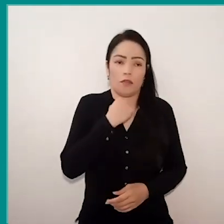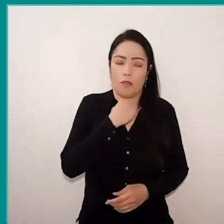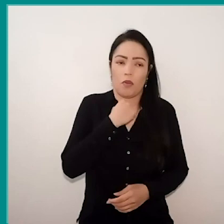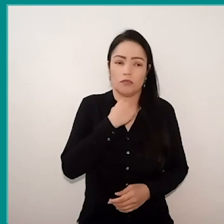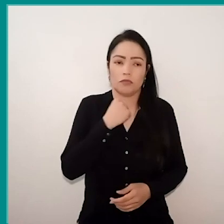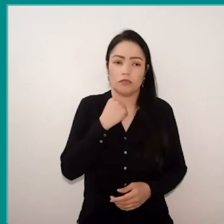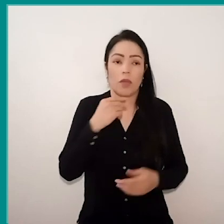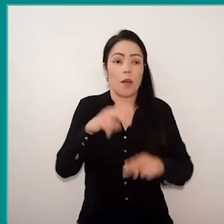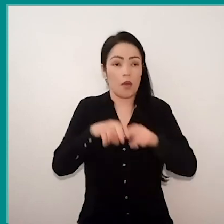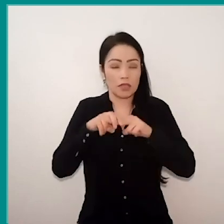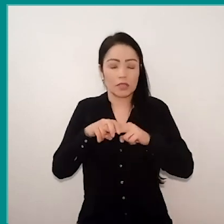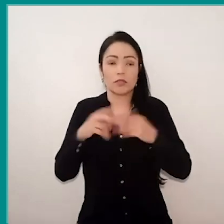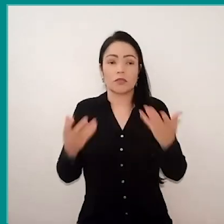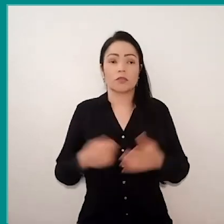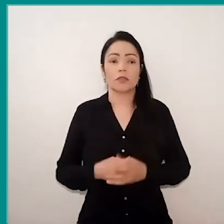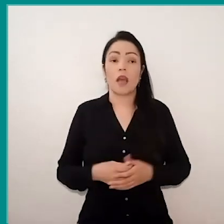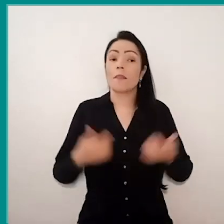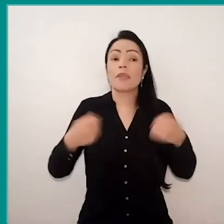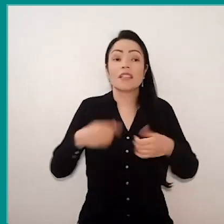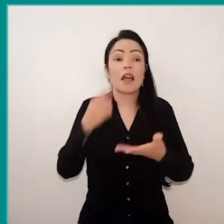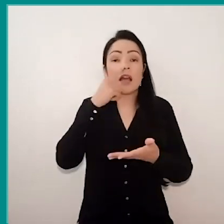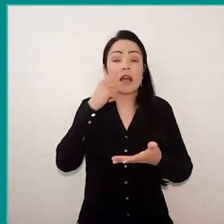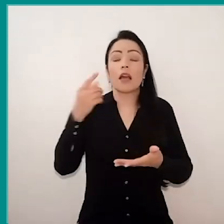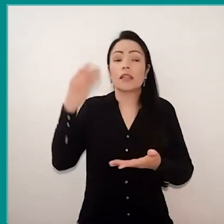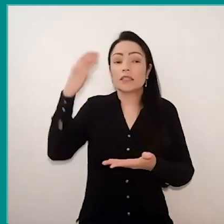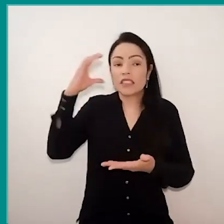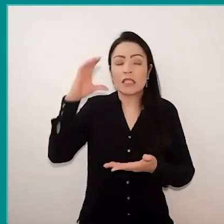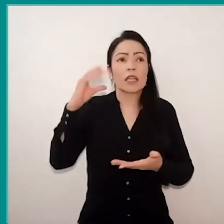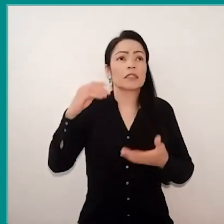do without science nor the technology,